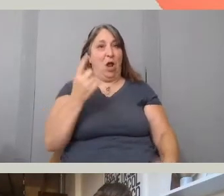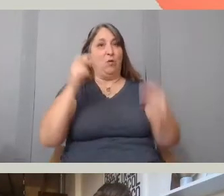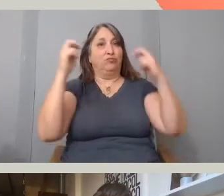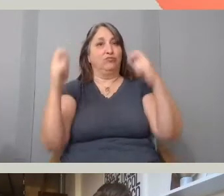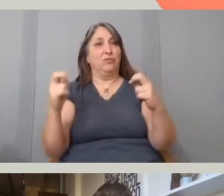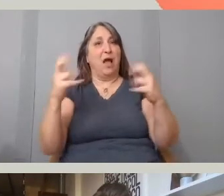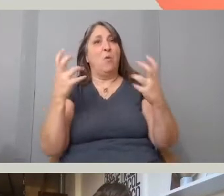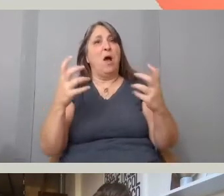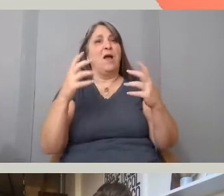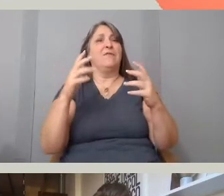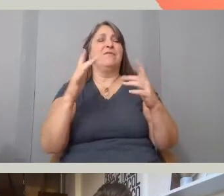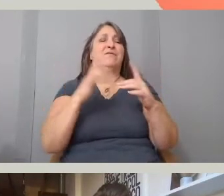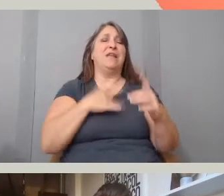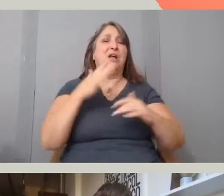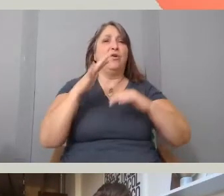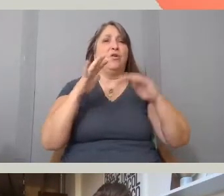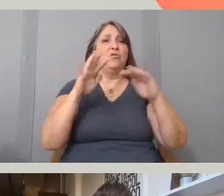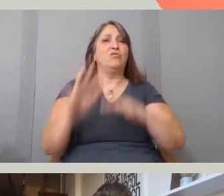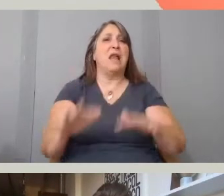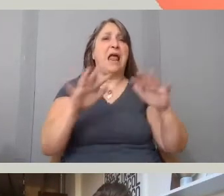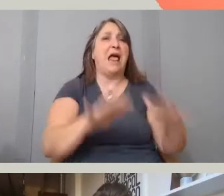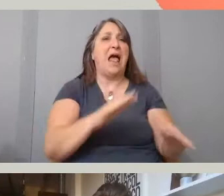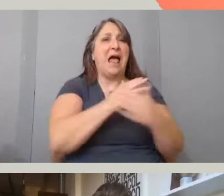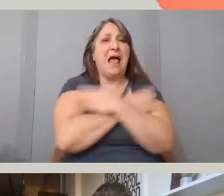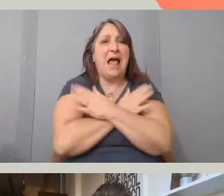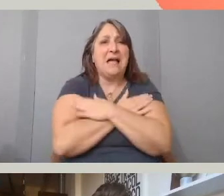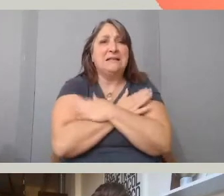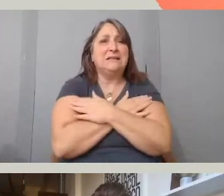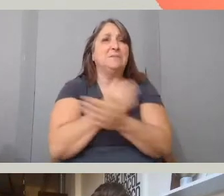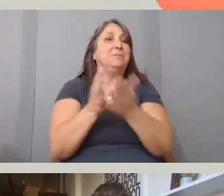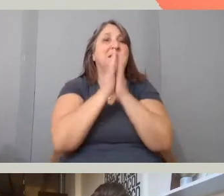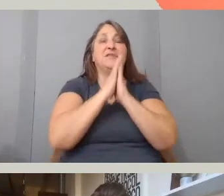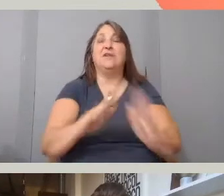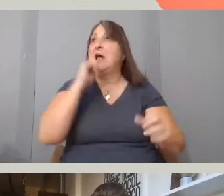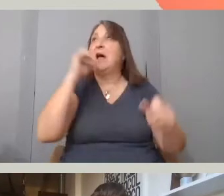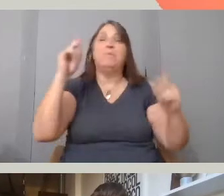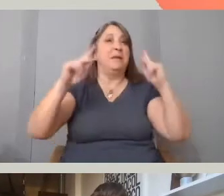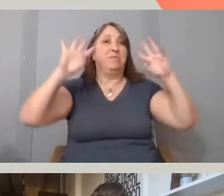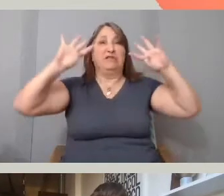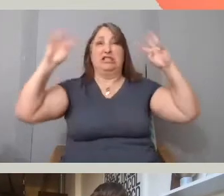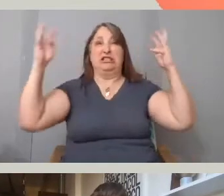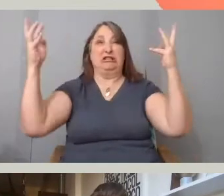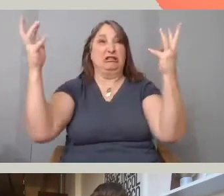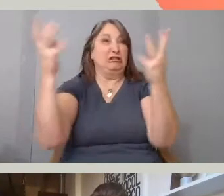wanting it to feel very peaceful and not a lot of individuals who maybe did not know